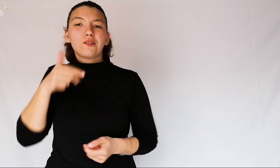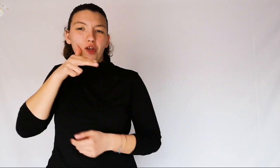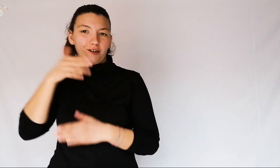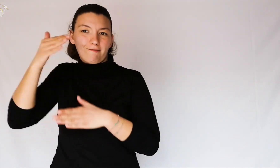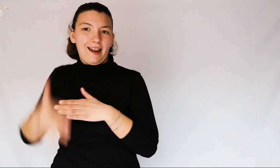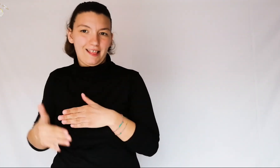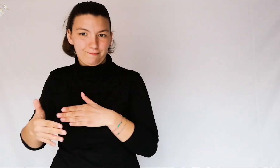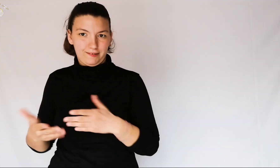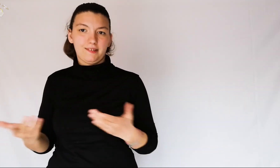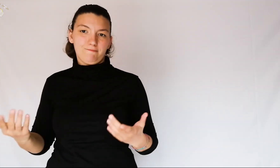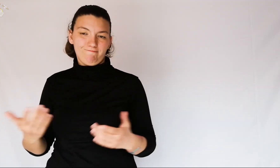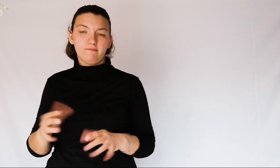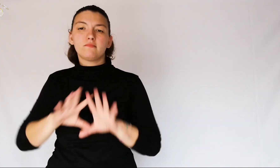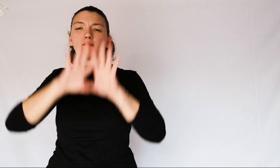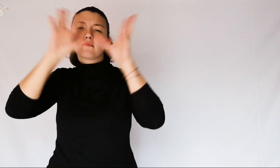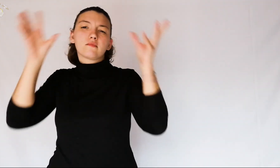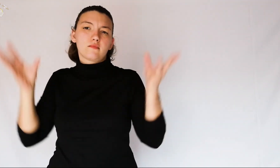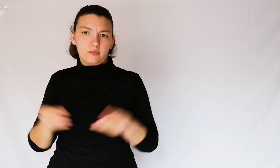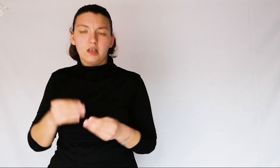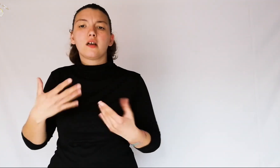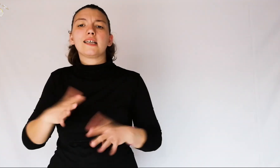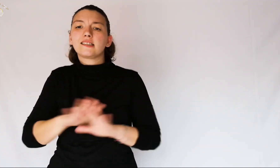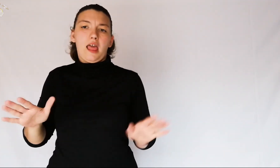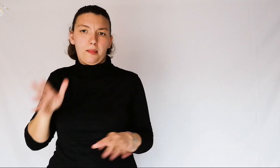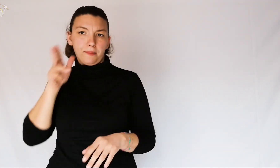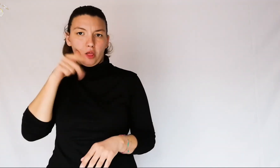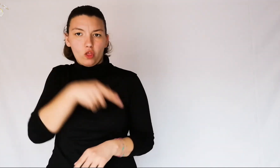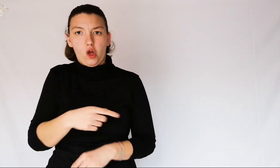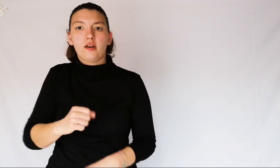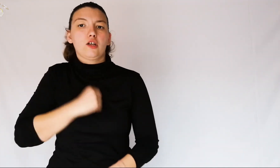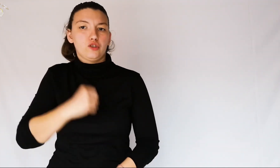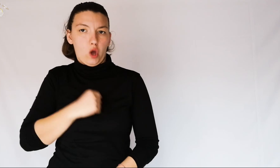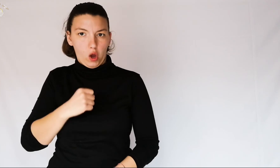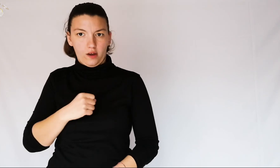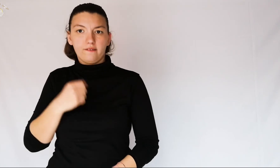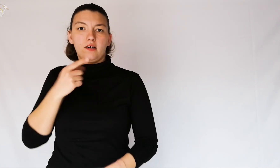the woman instead has limits. The woman is always subjected to suffering,